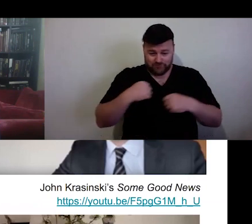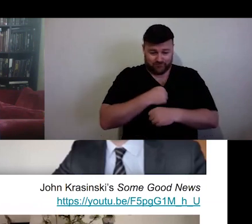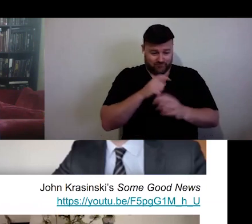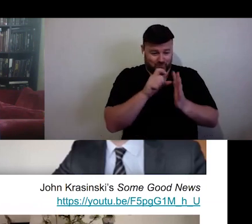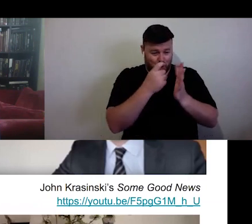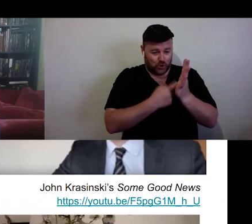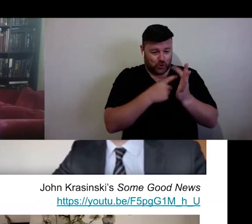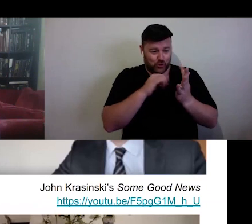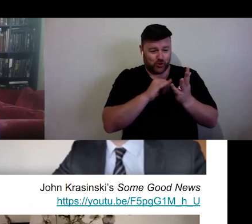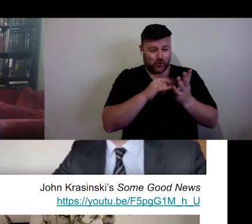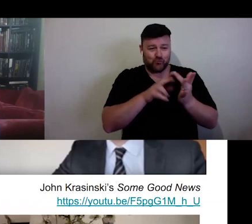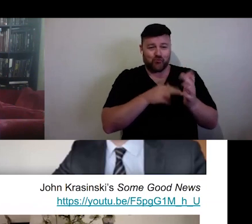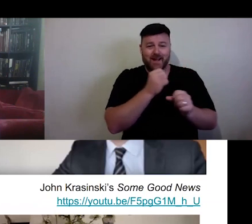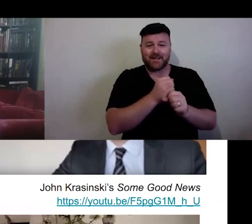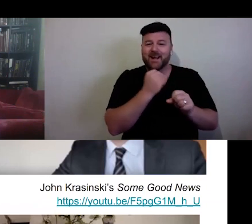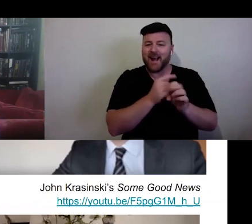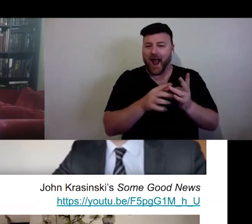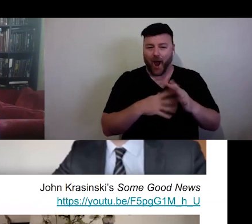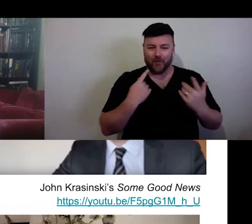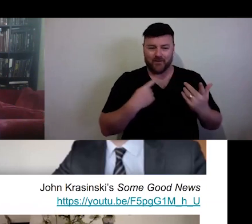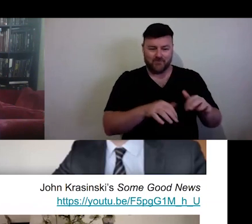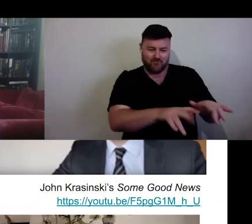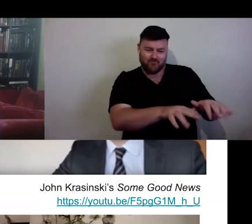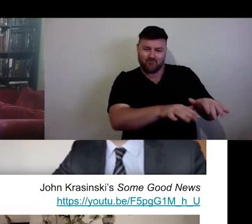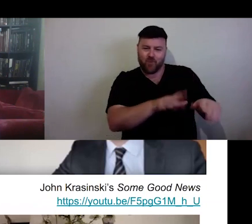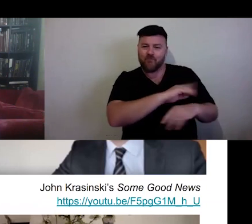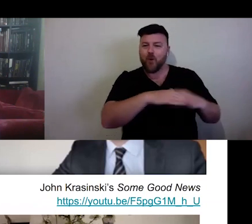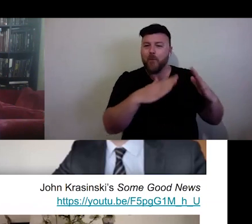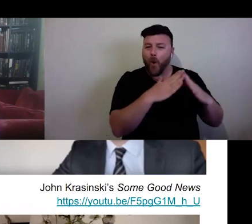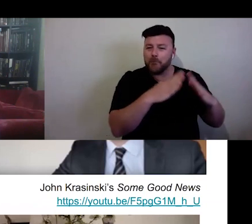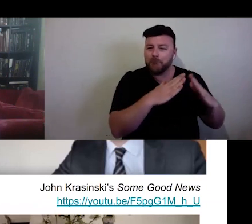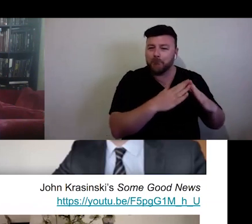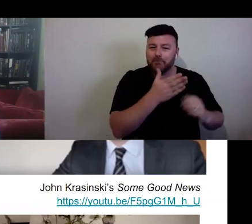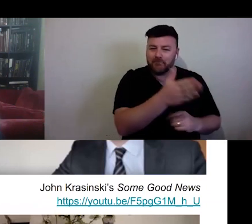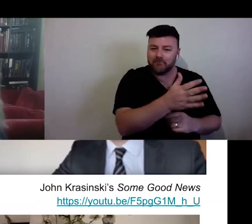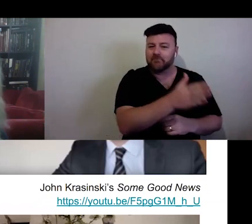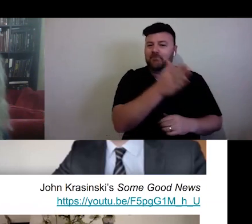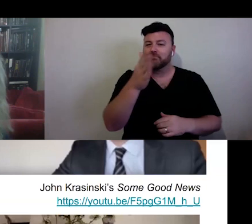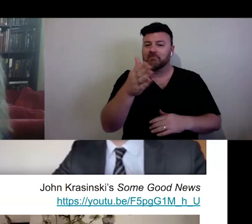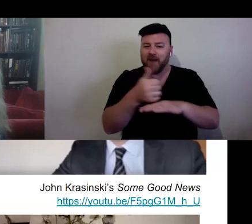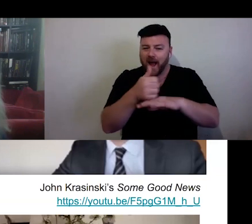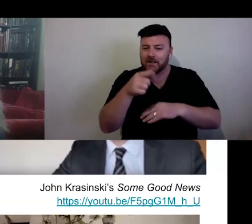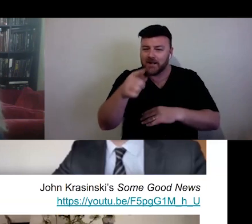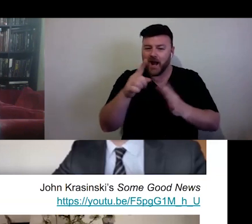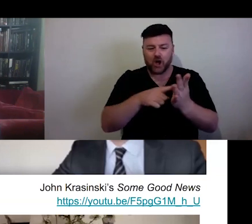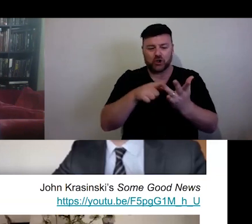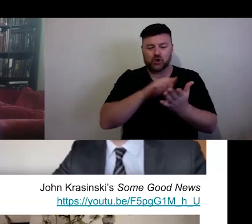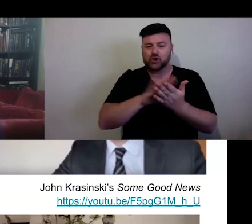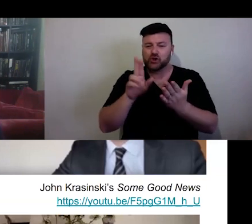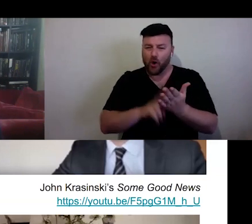music at home. We have a screen shot of actor John Krasinski, but has an